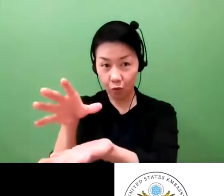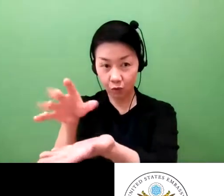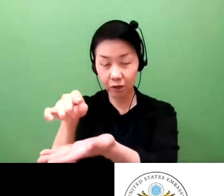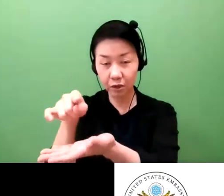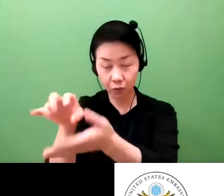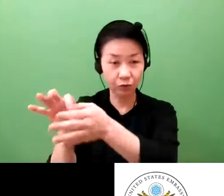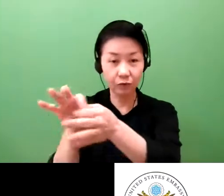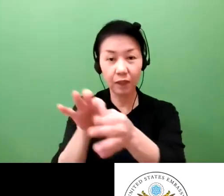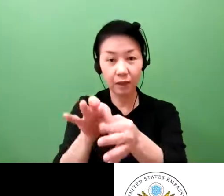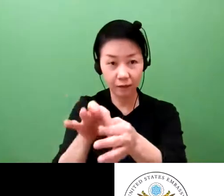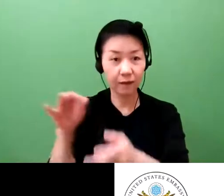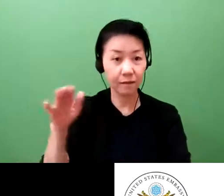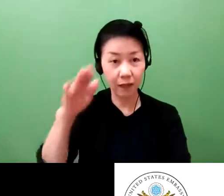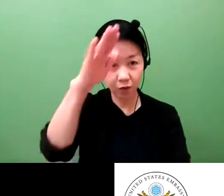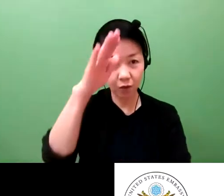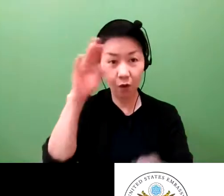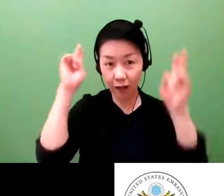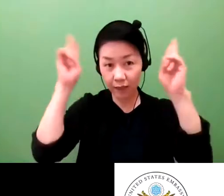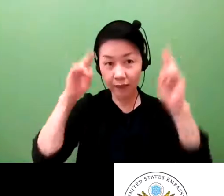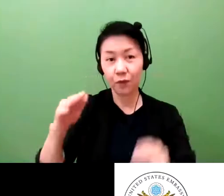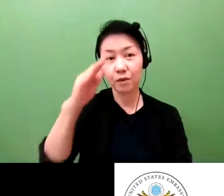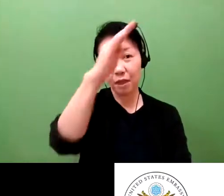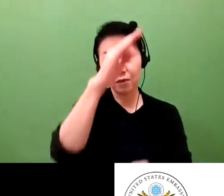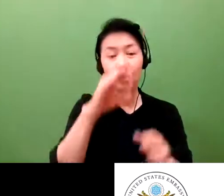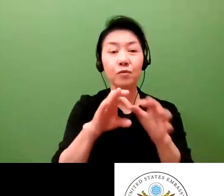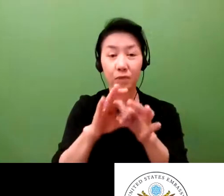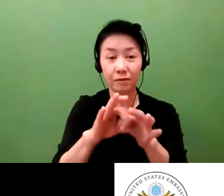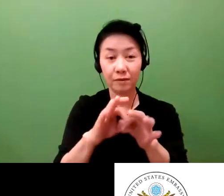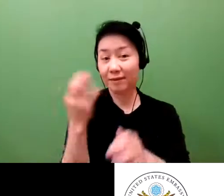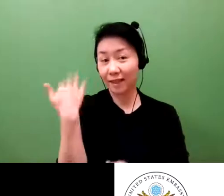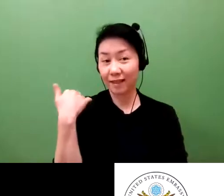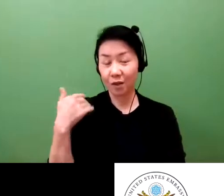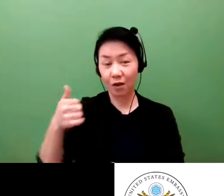Next, I would like to turn to Professor O'Connor for his take.